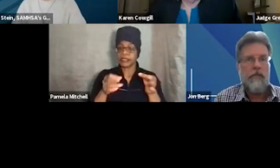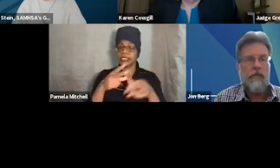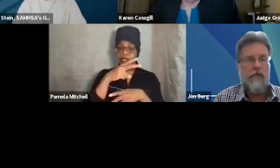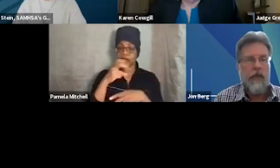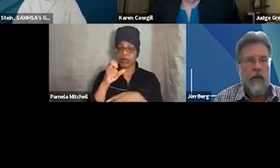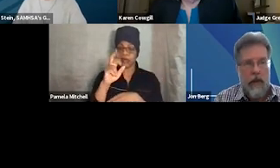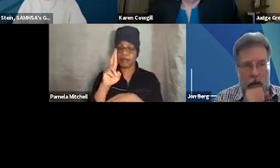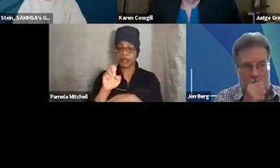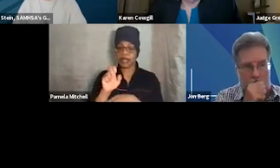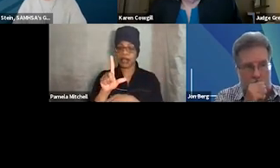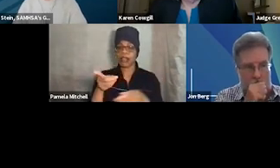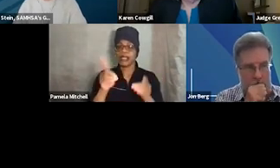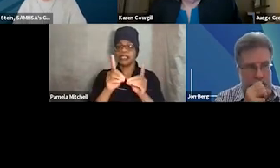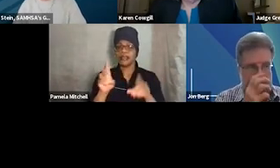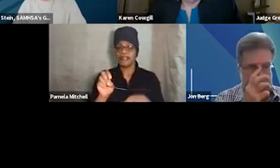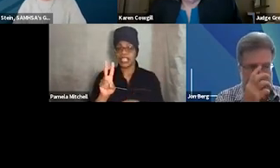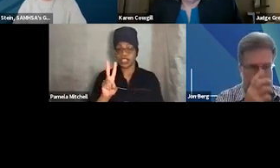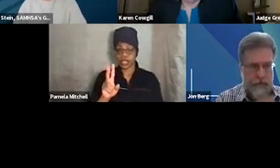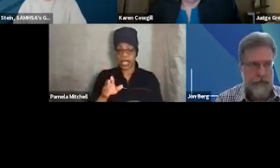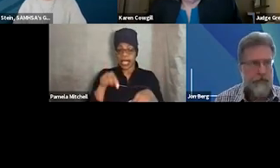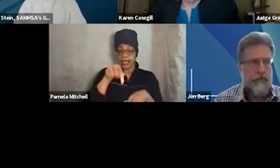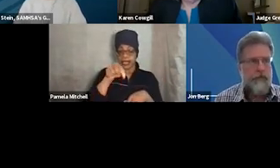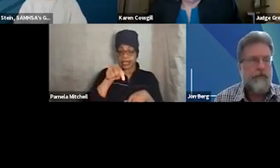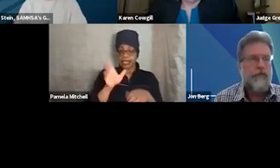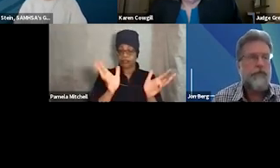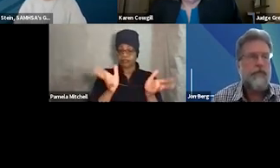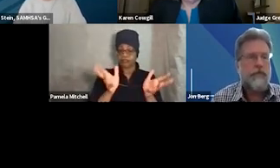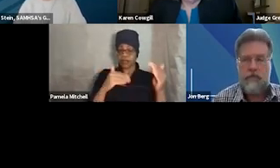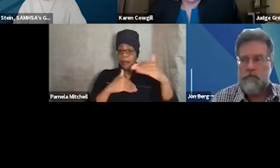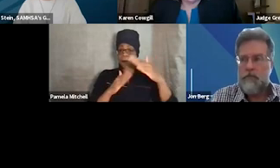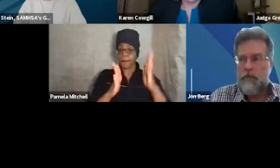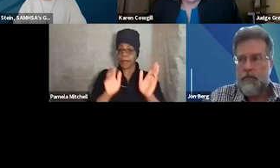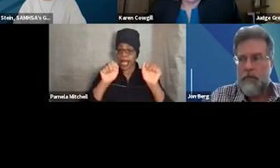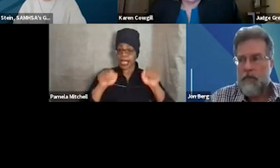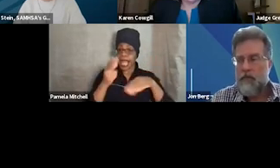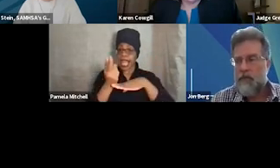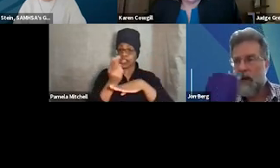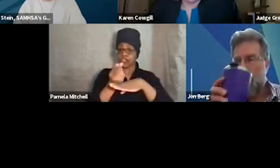And you'll see a chat box at the bottom of your screen. Feel free to use that chat box to introduce yourself